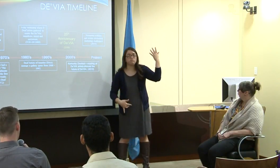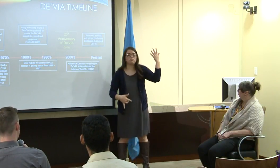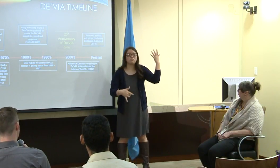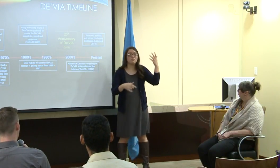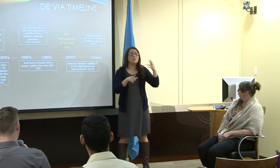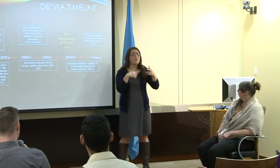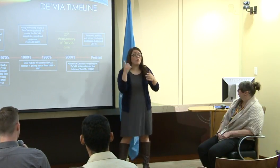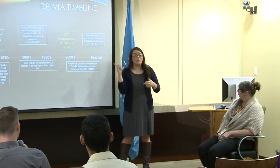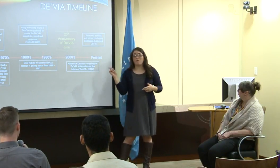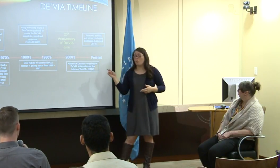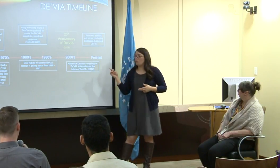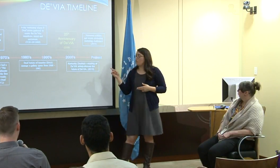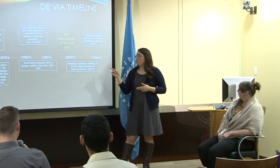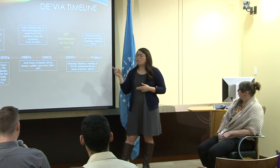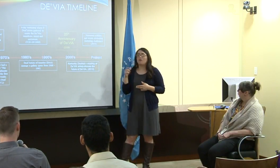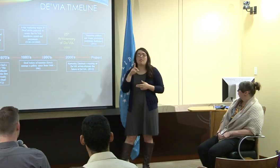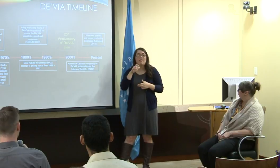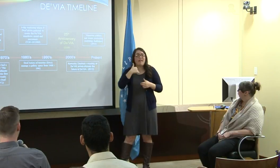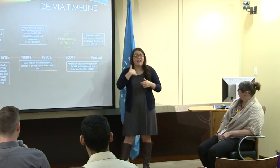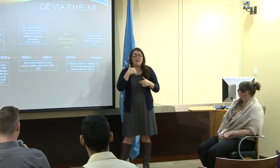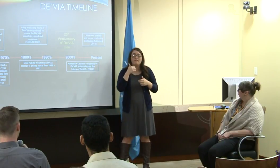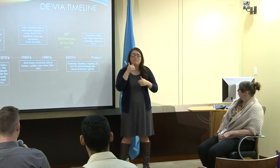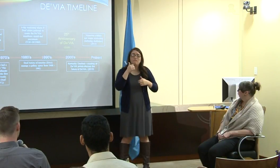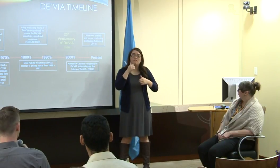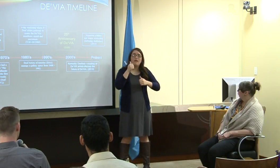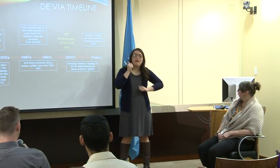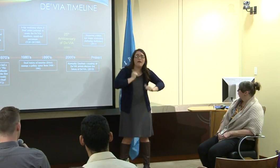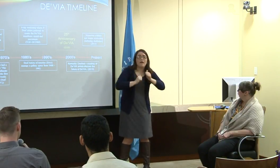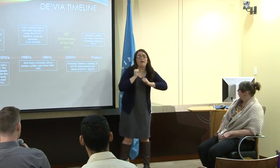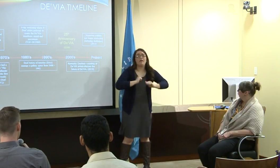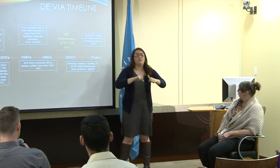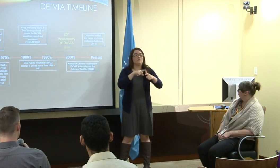at that time, that it was so all-encompassing of other facets.